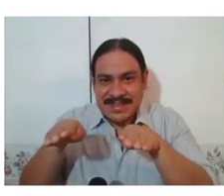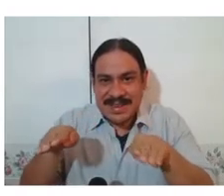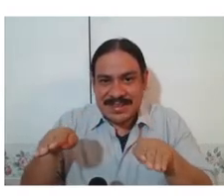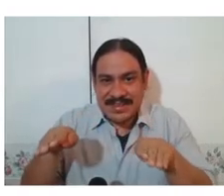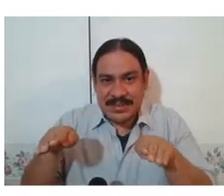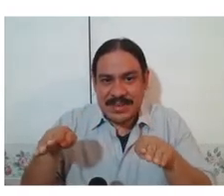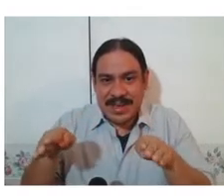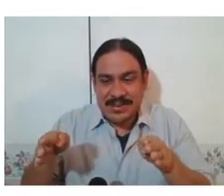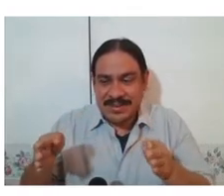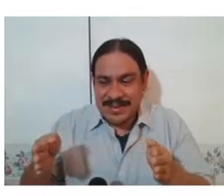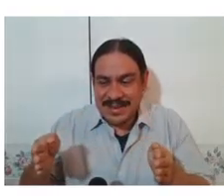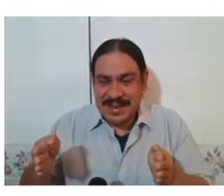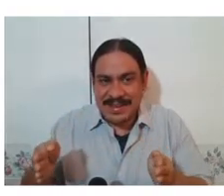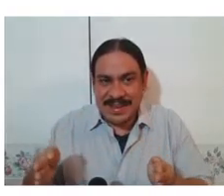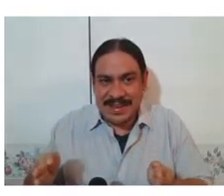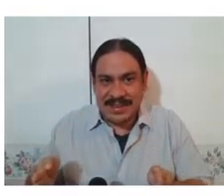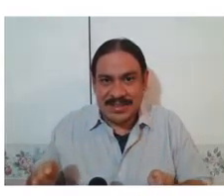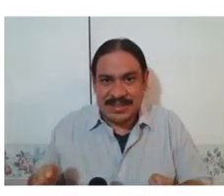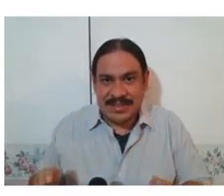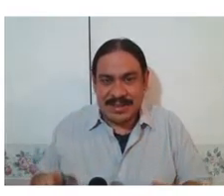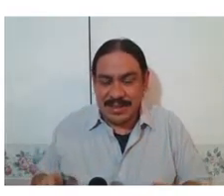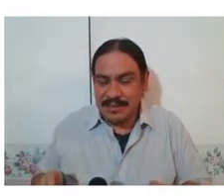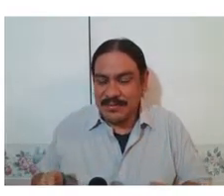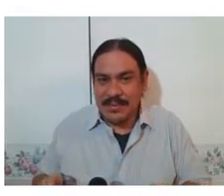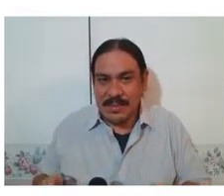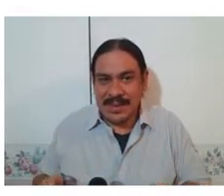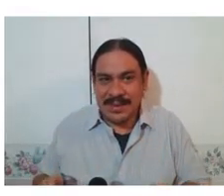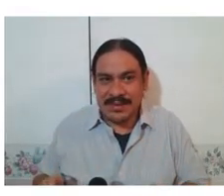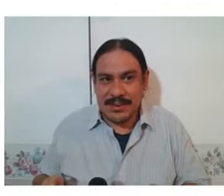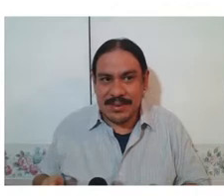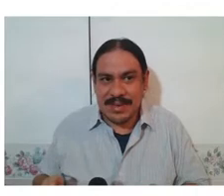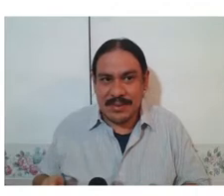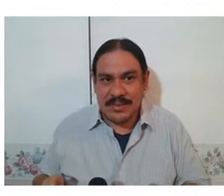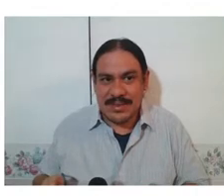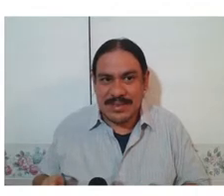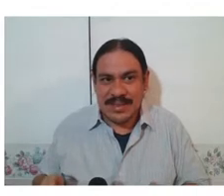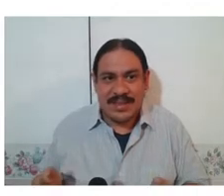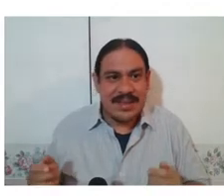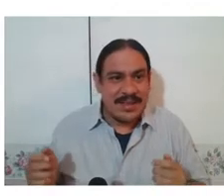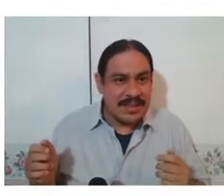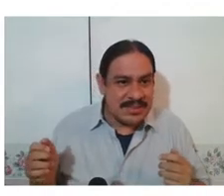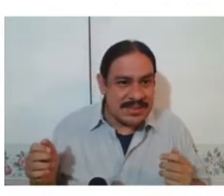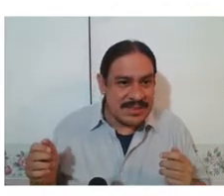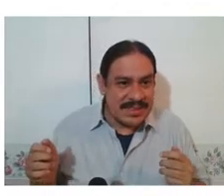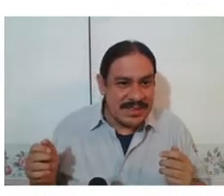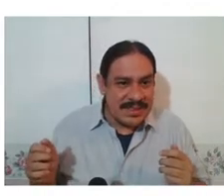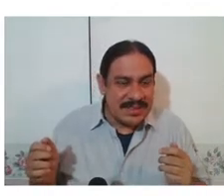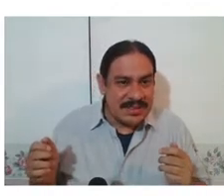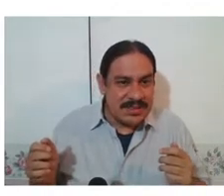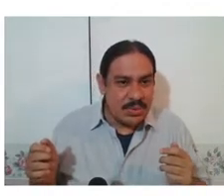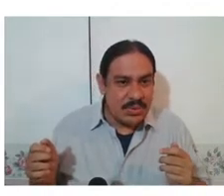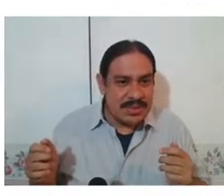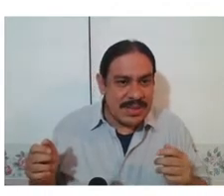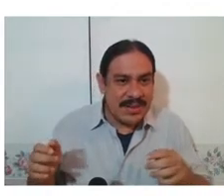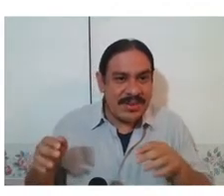down so these are ways of saying house in german and by the way very important thing you might notice that